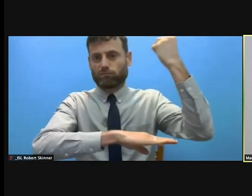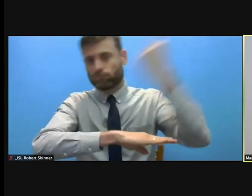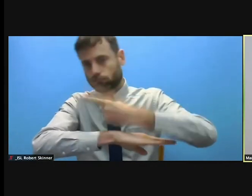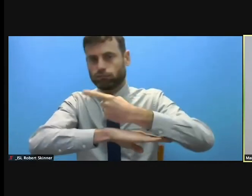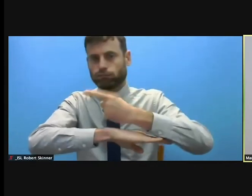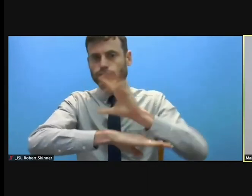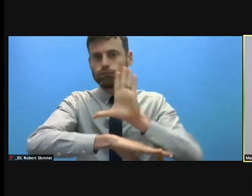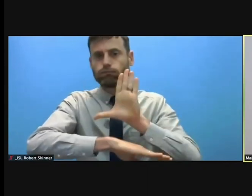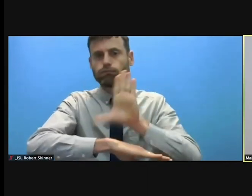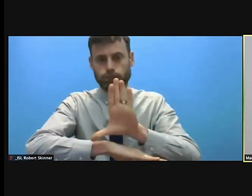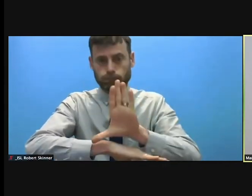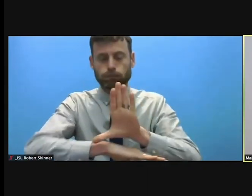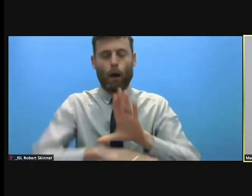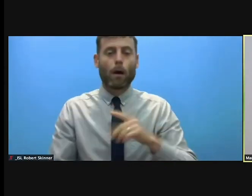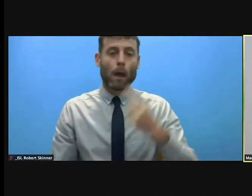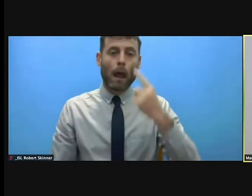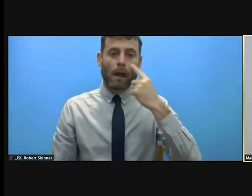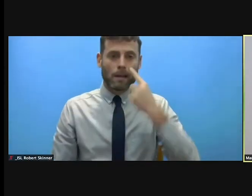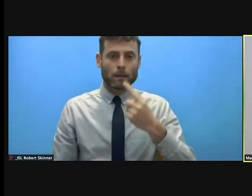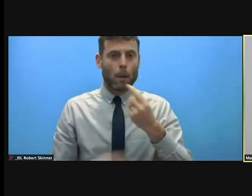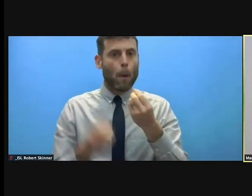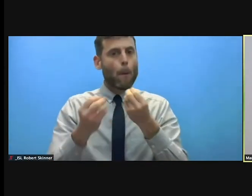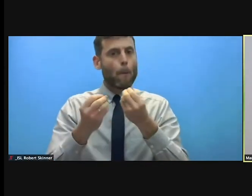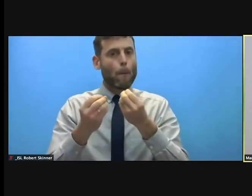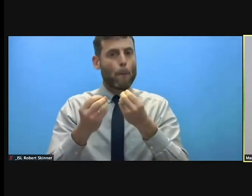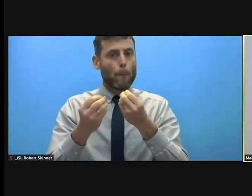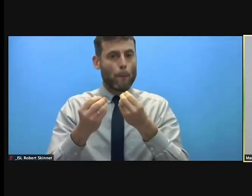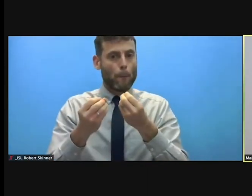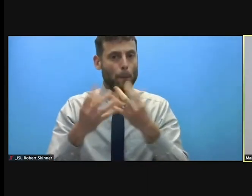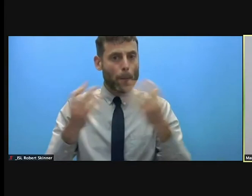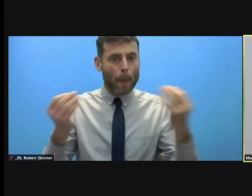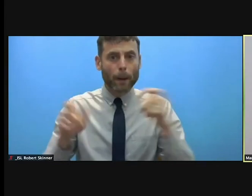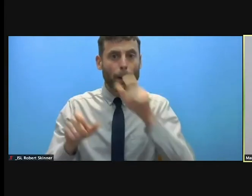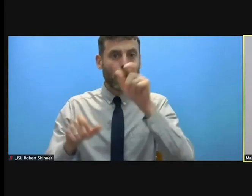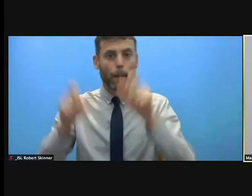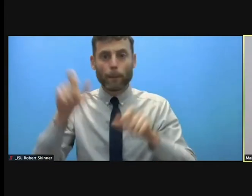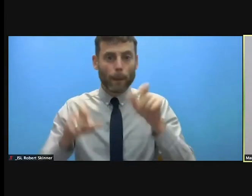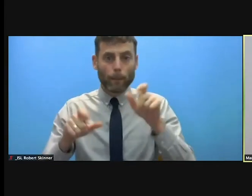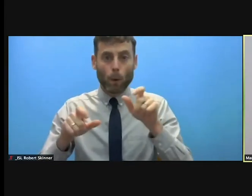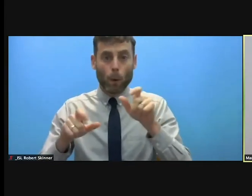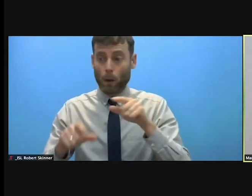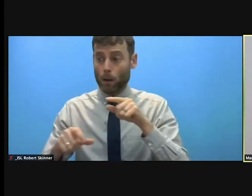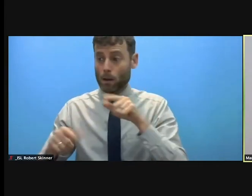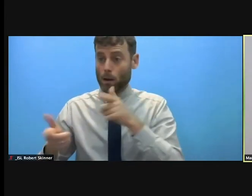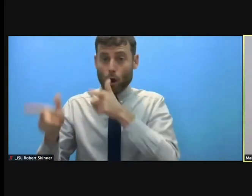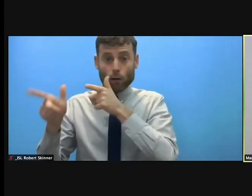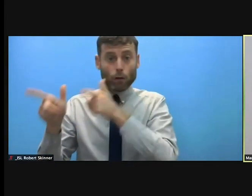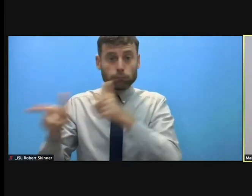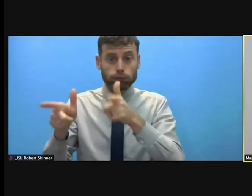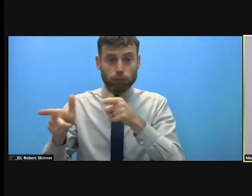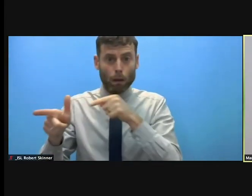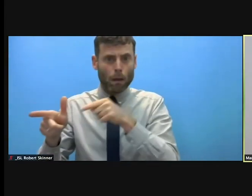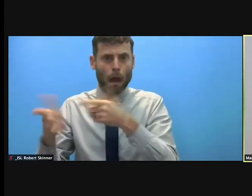who fled from violence from seeking asylum during the COVID gender based violence